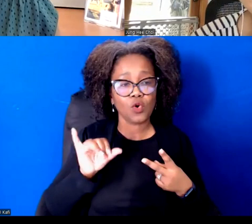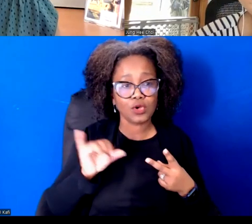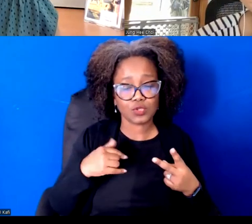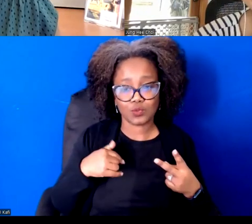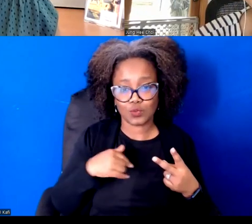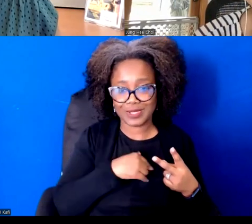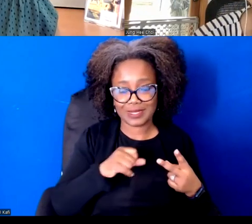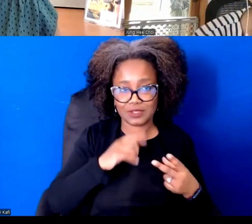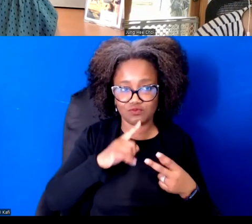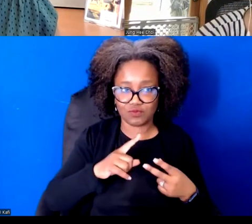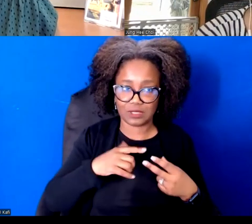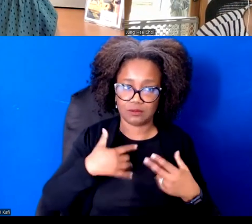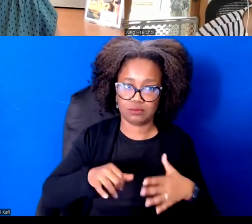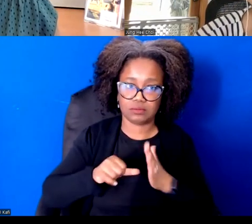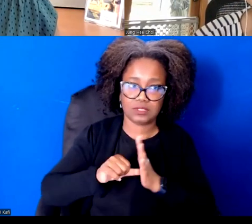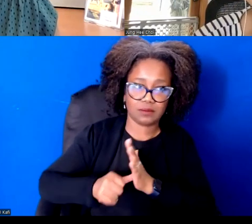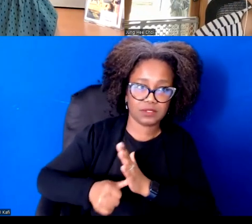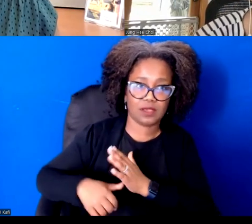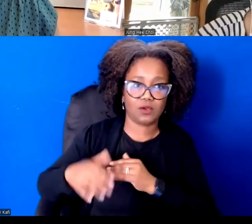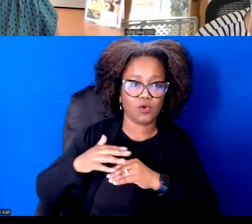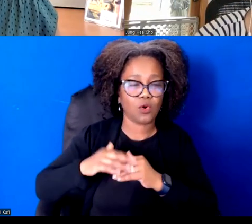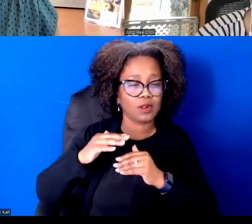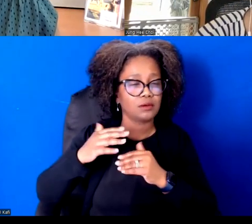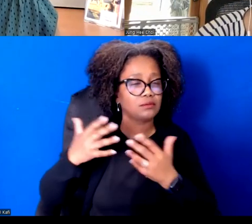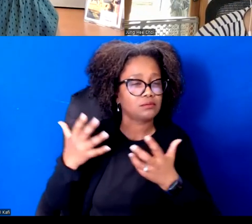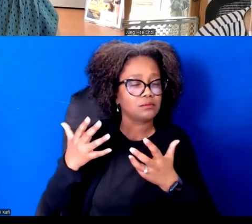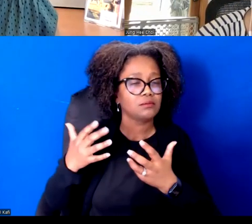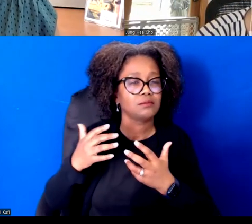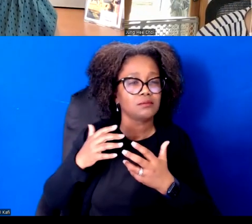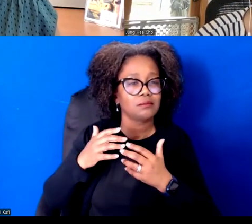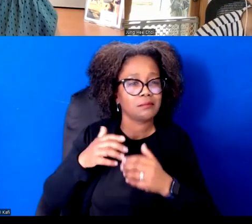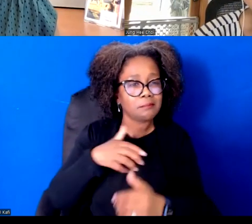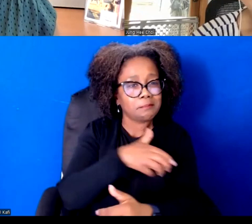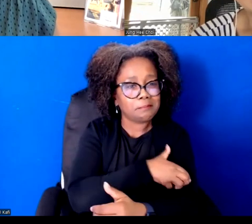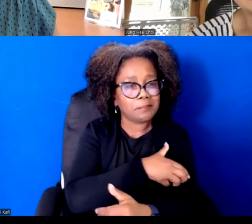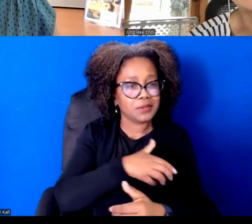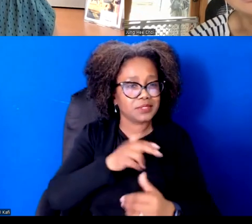power building that's really necessary for us to make these ideas real and concrete and